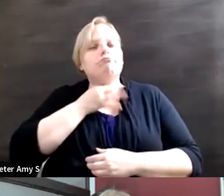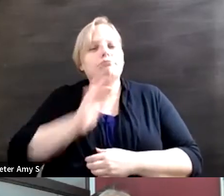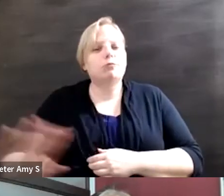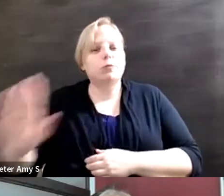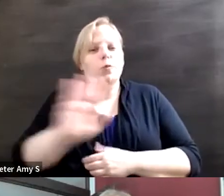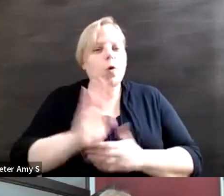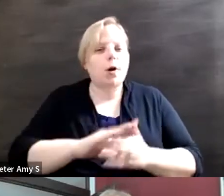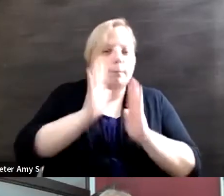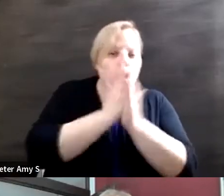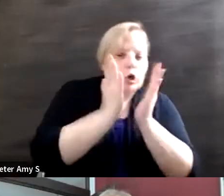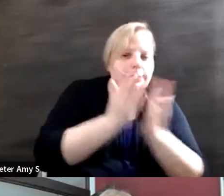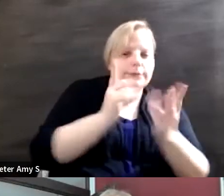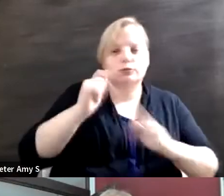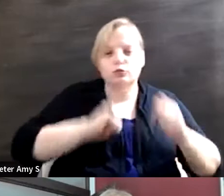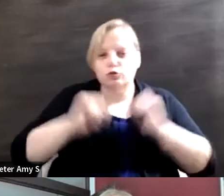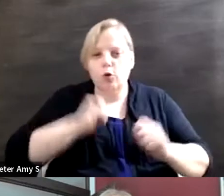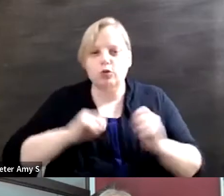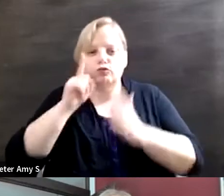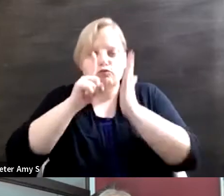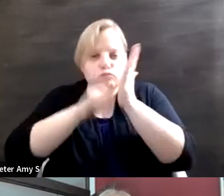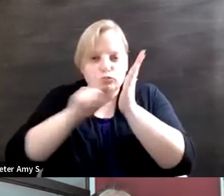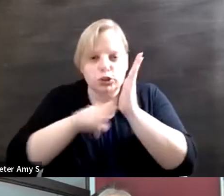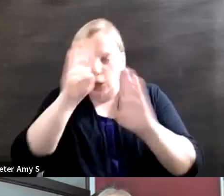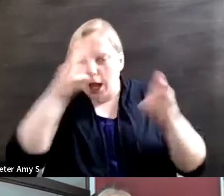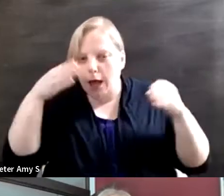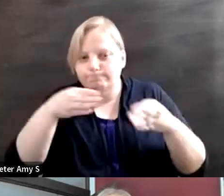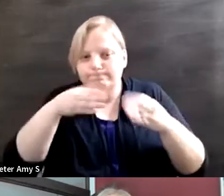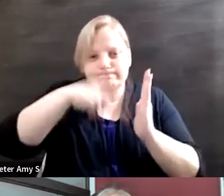research that you're consuming right now centered on persons with disabilities and their stories?